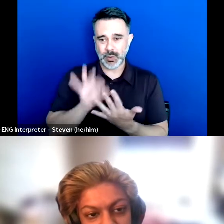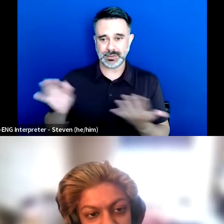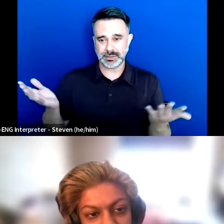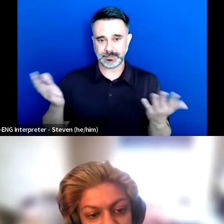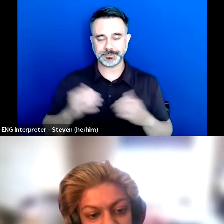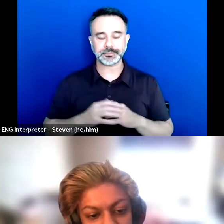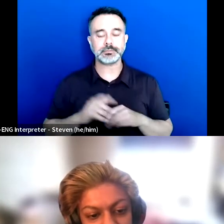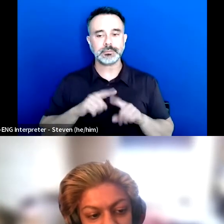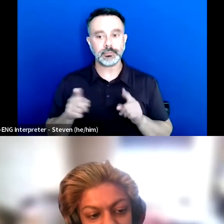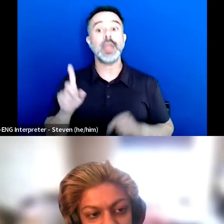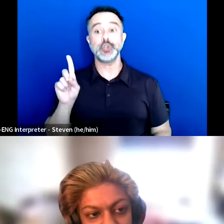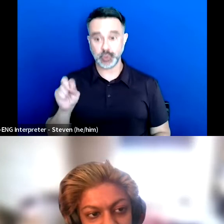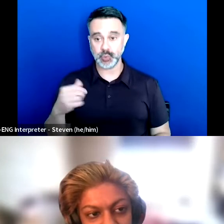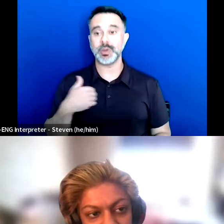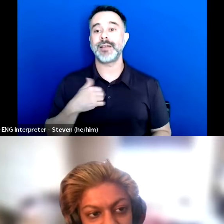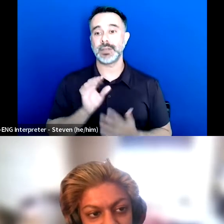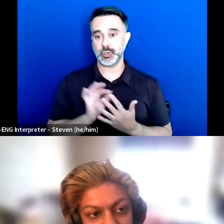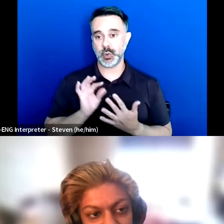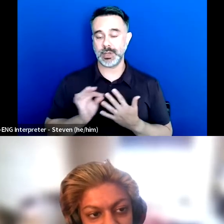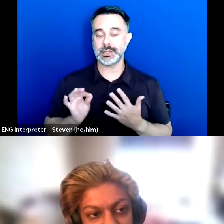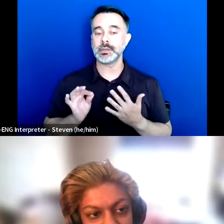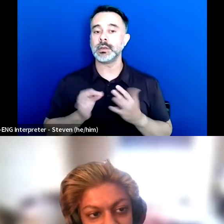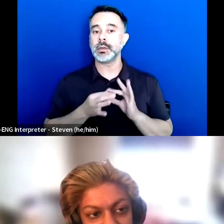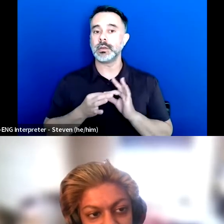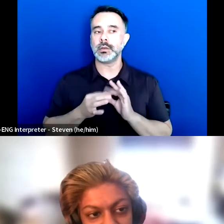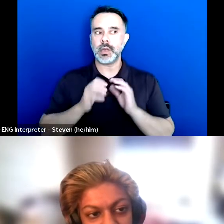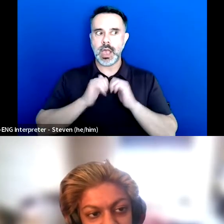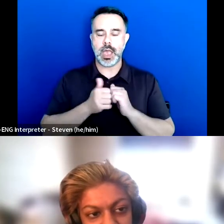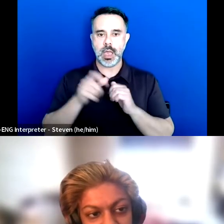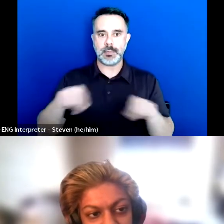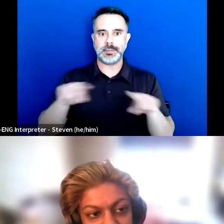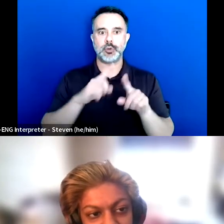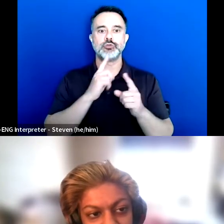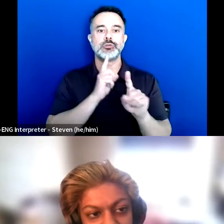But I do have a choice in terms of how people might respond to disabled people in the future.